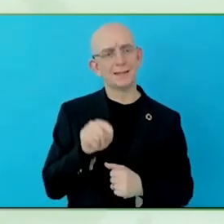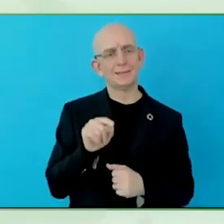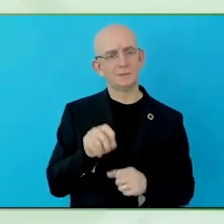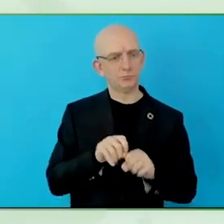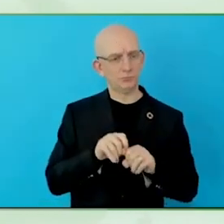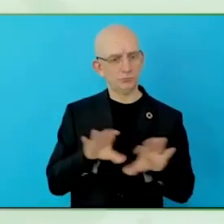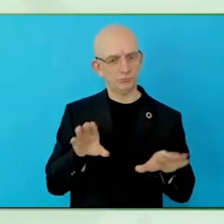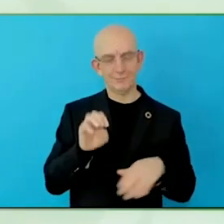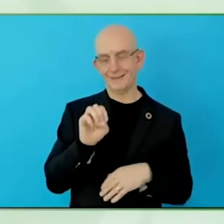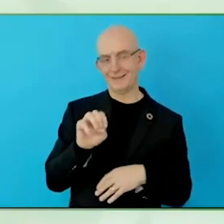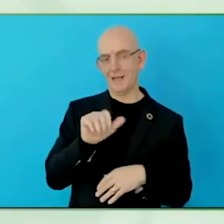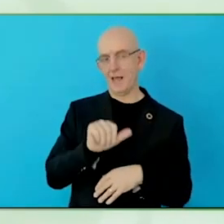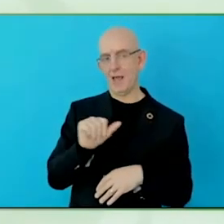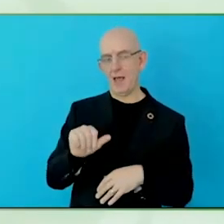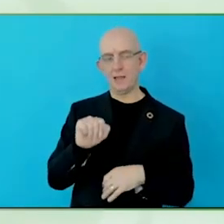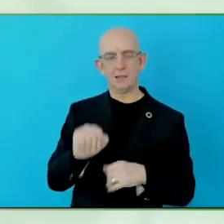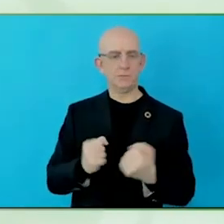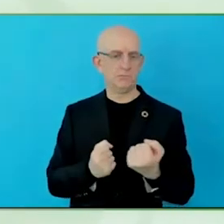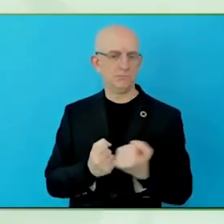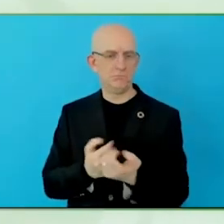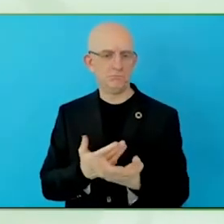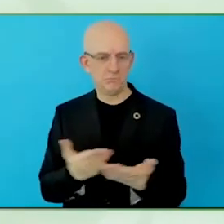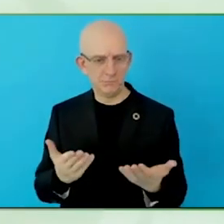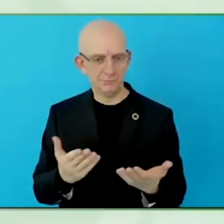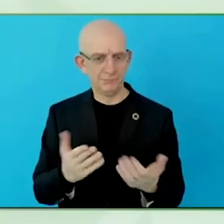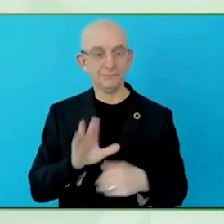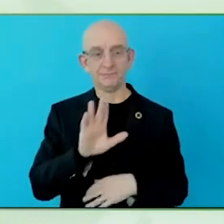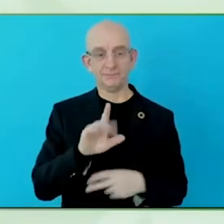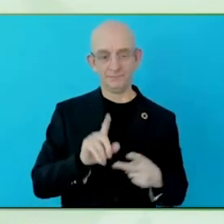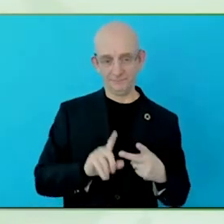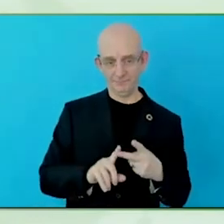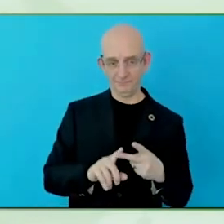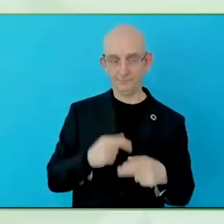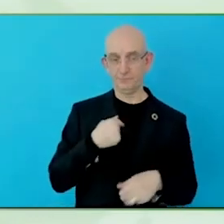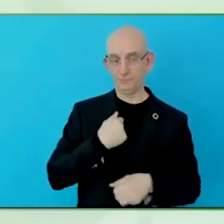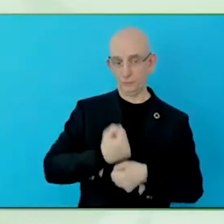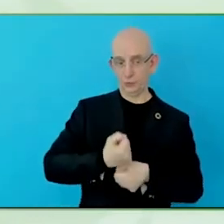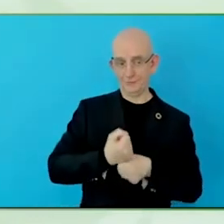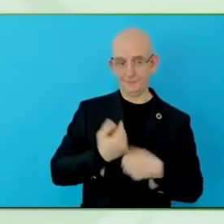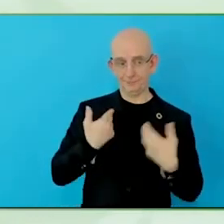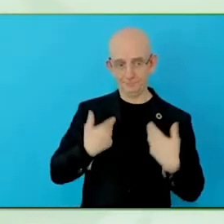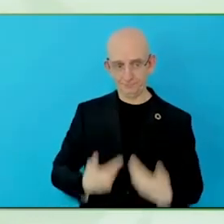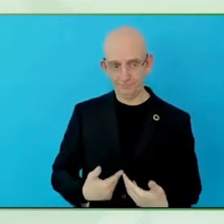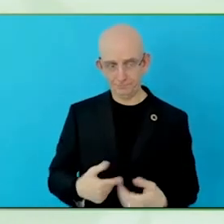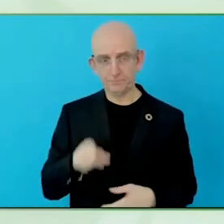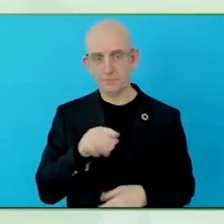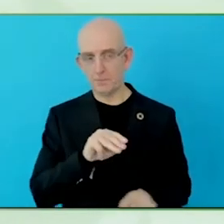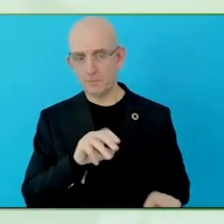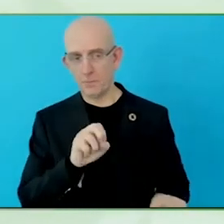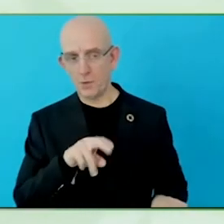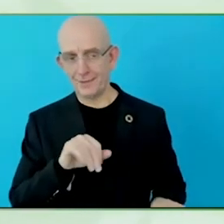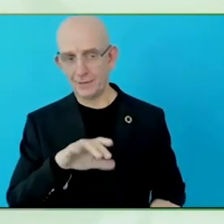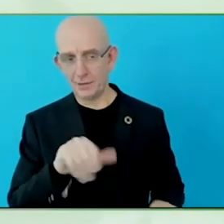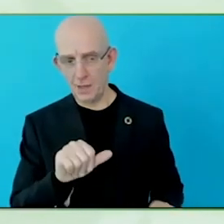meaning training, and we are at the start of that, but the EAA is the accelerator to get that going.